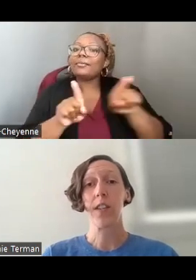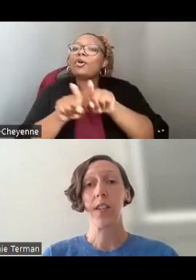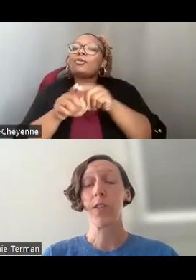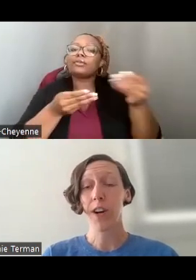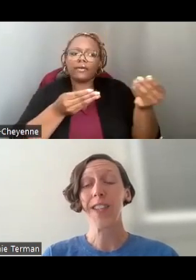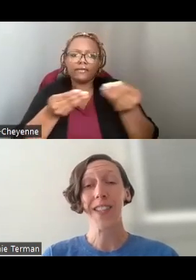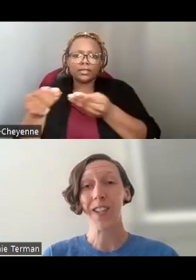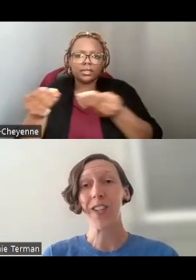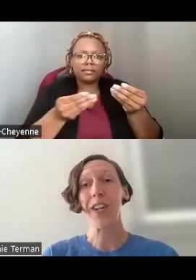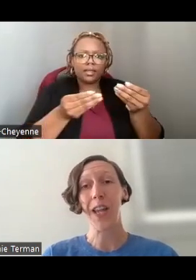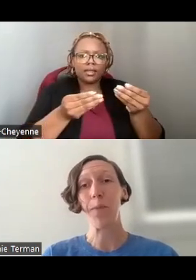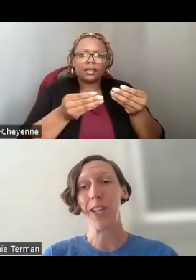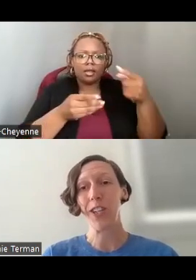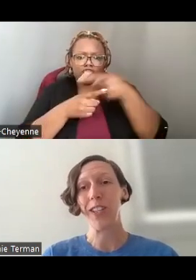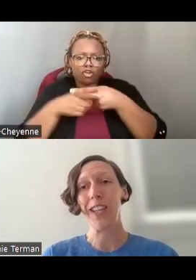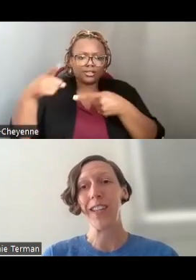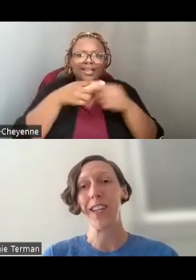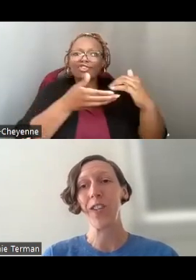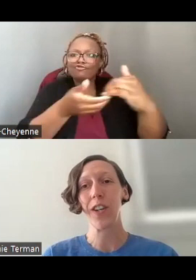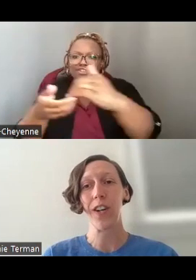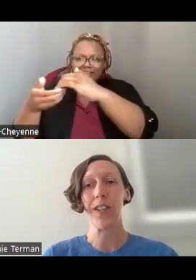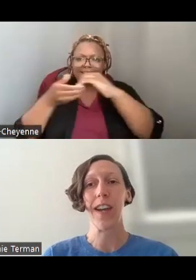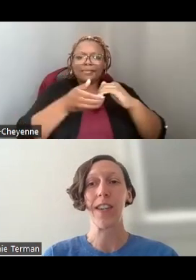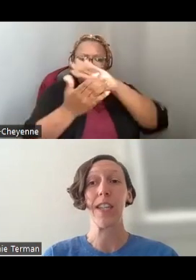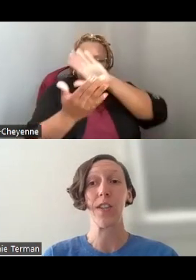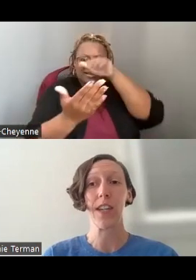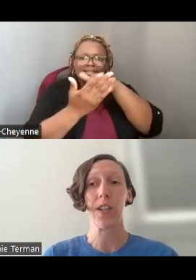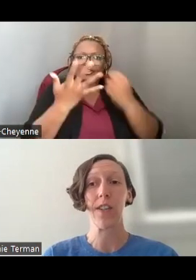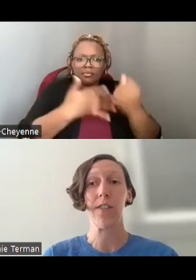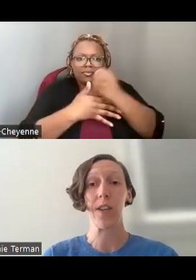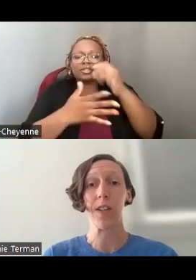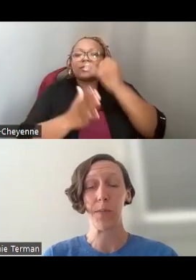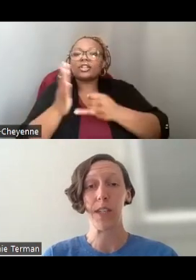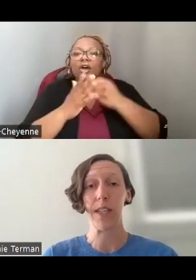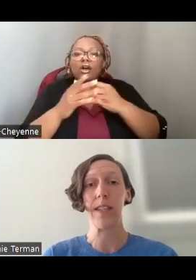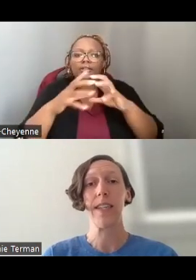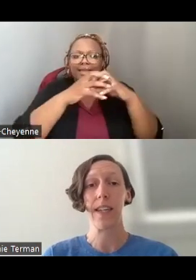CROSS, CROSS-SECTOR COLLABORATIONS THAT CENTER THE ARTS AT THE INTERSECTION OF OTHER DISCIPLINES,